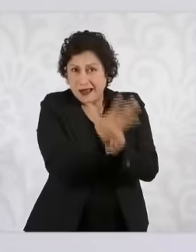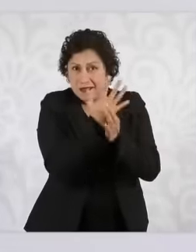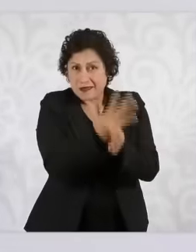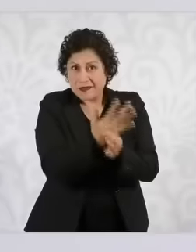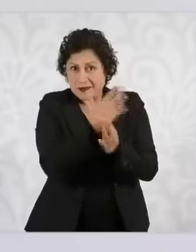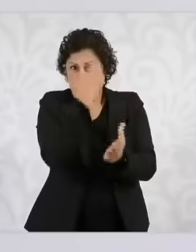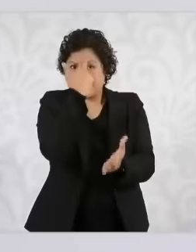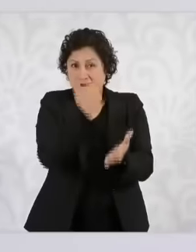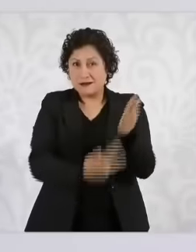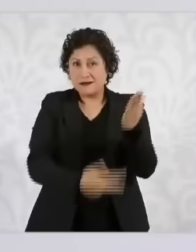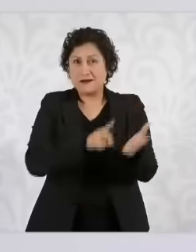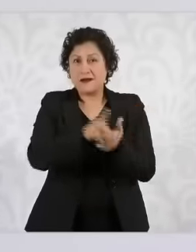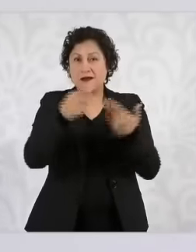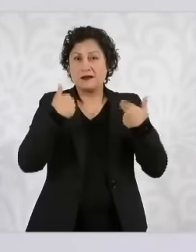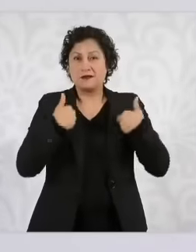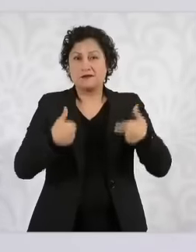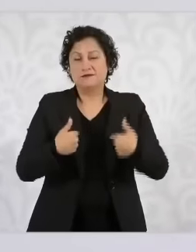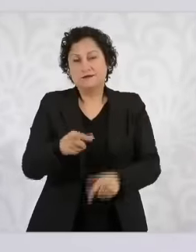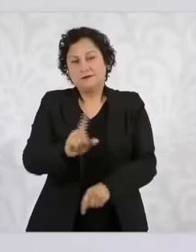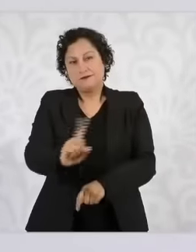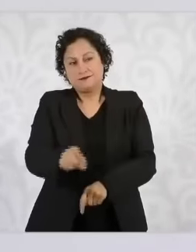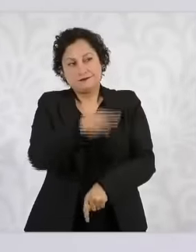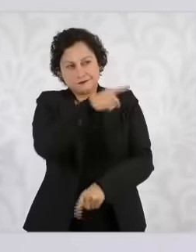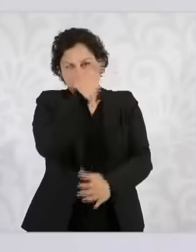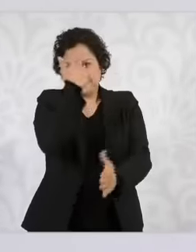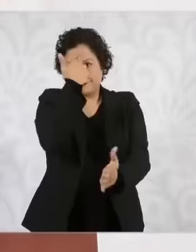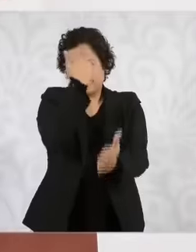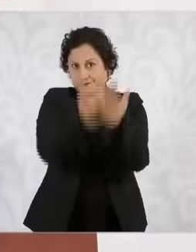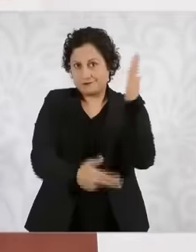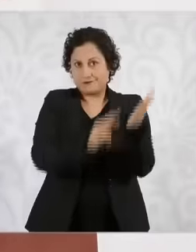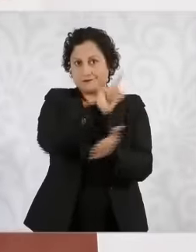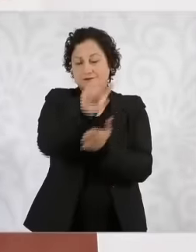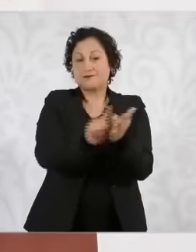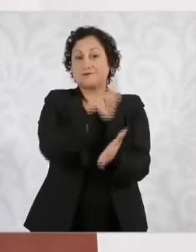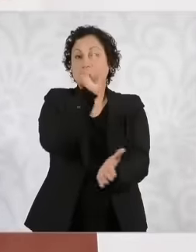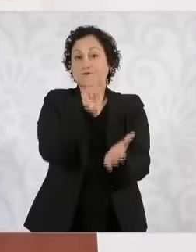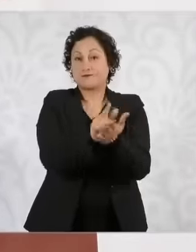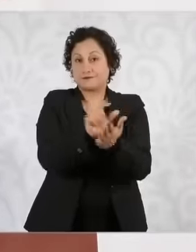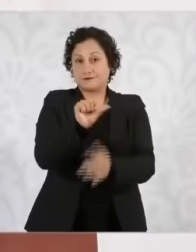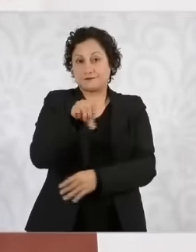protection publicly and